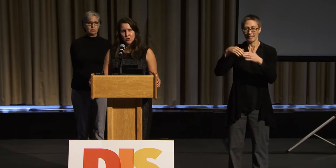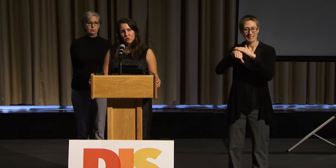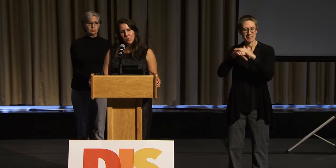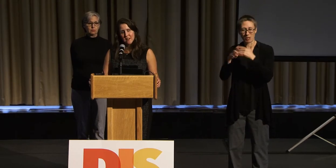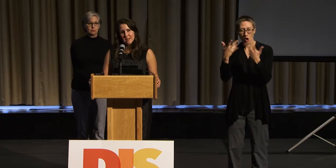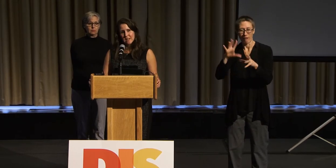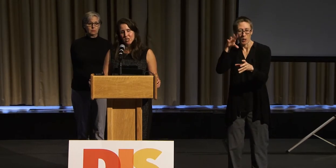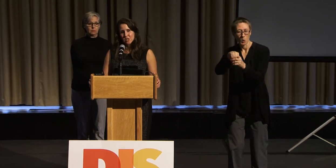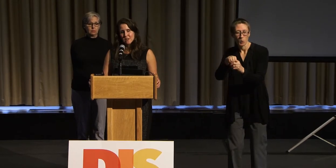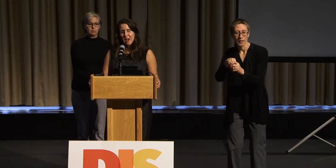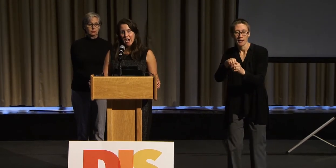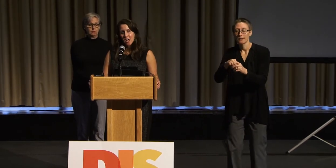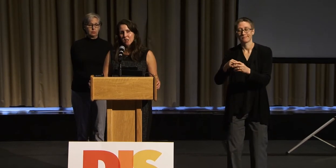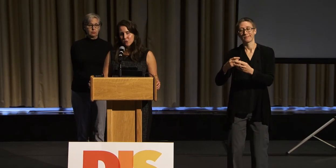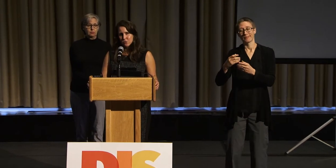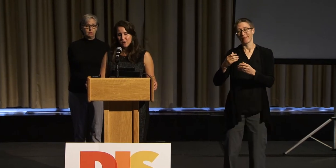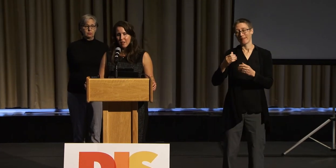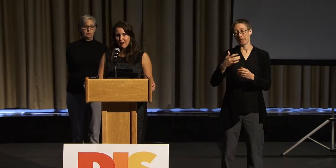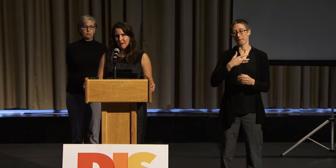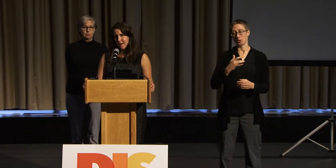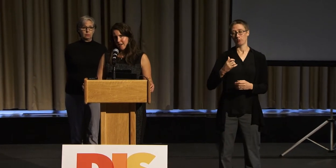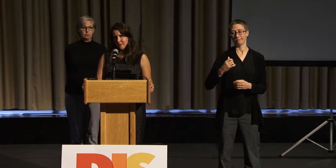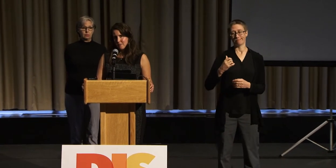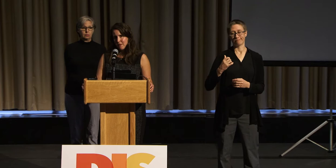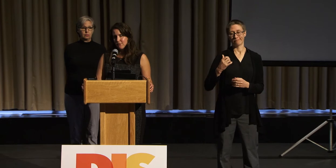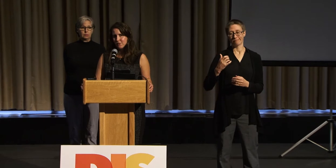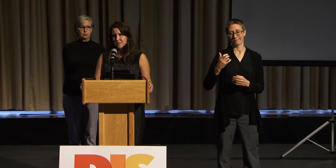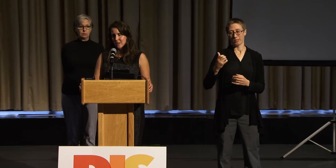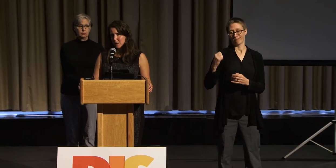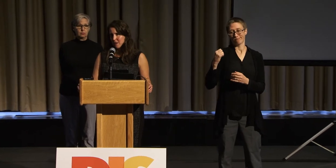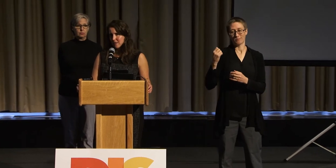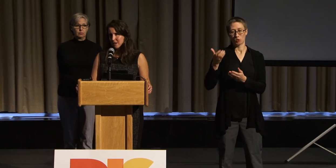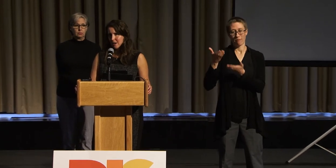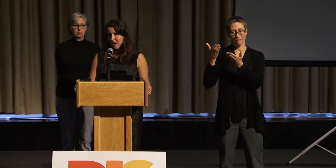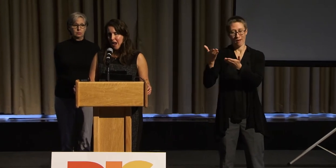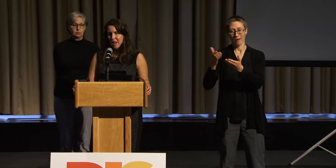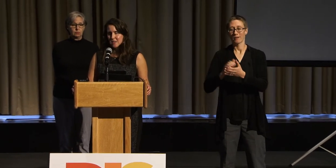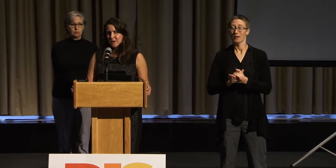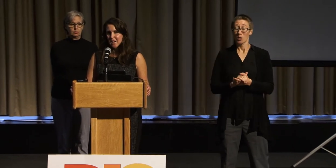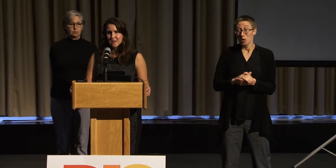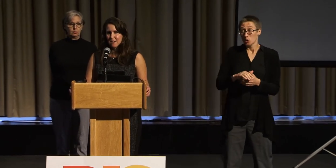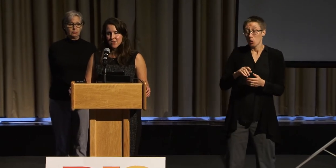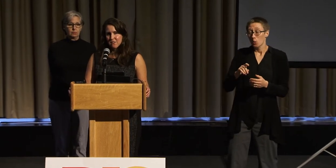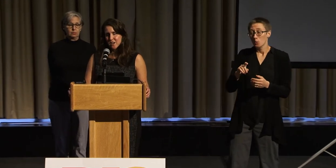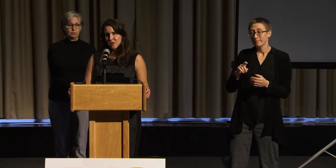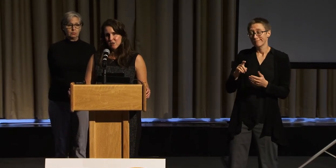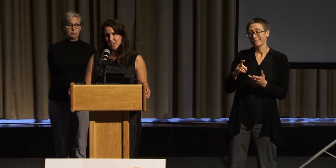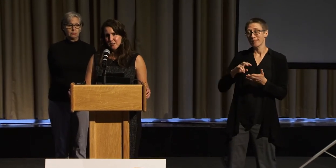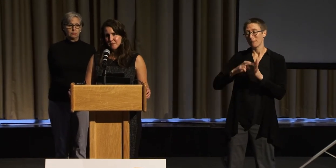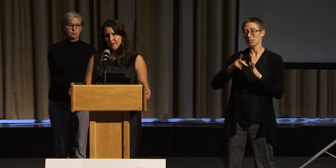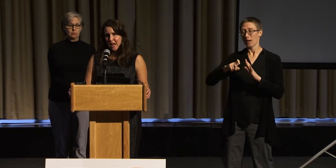sure our organizations include a line item for accessibility in the beginning of their fiscal year